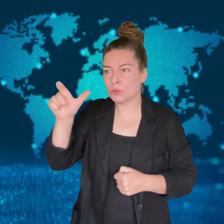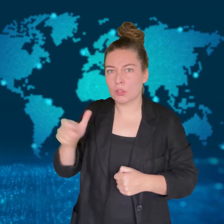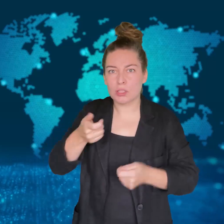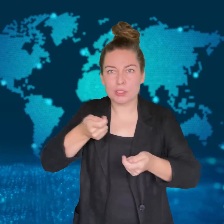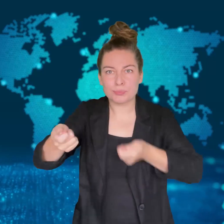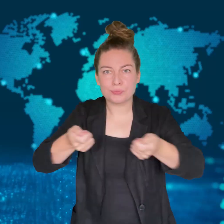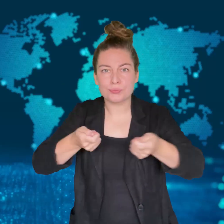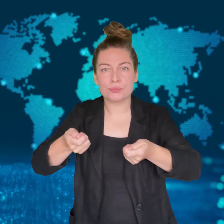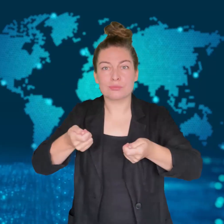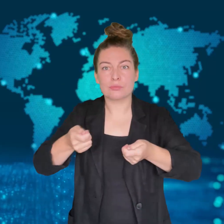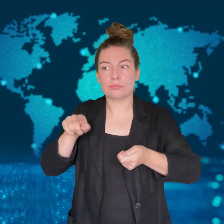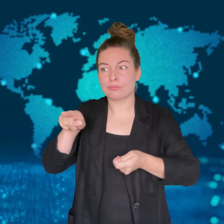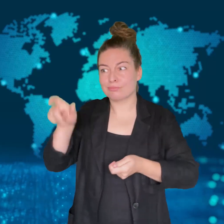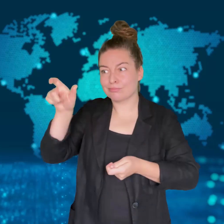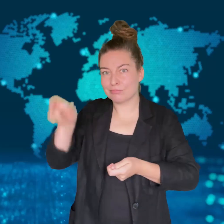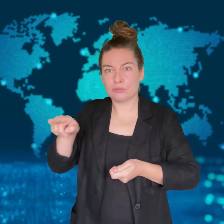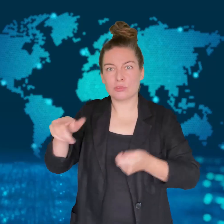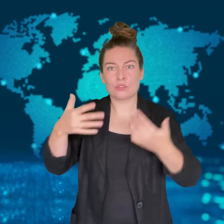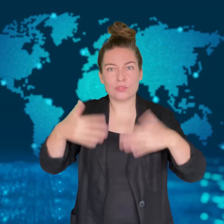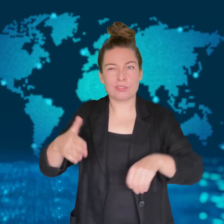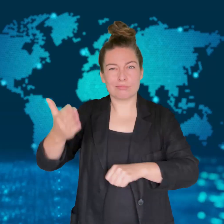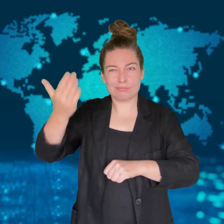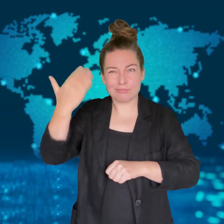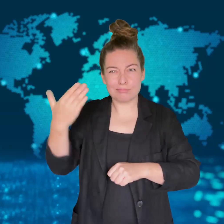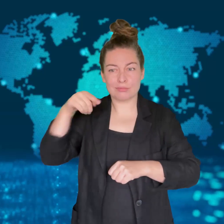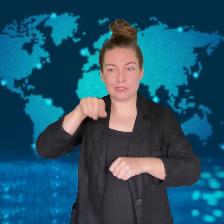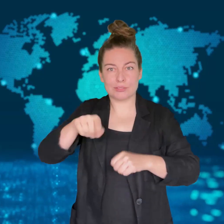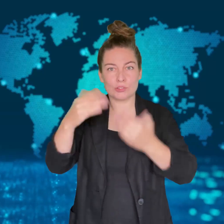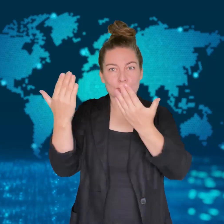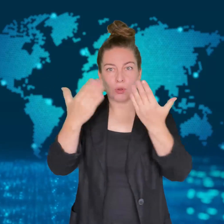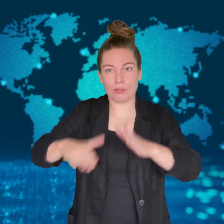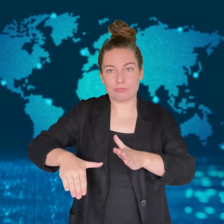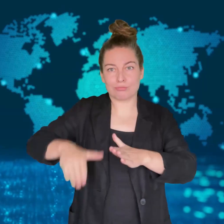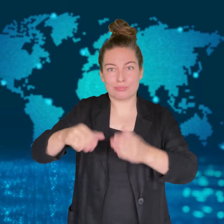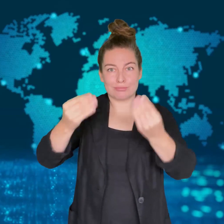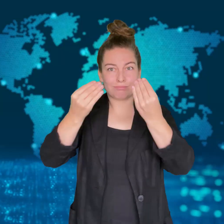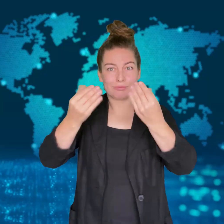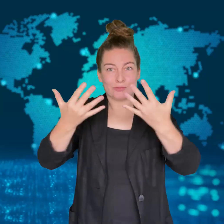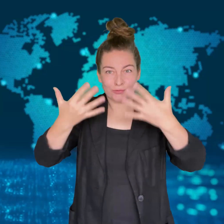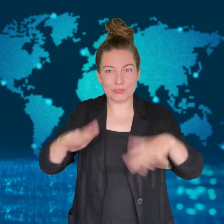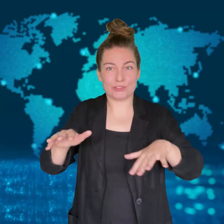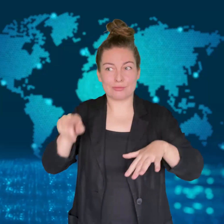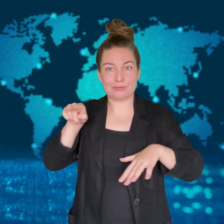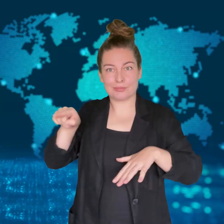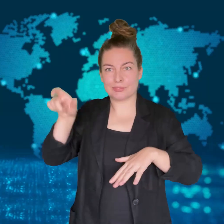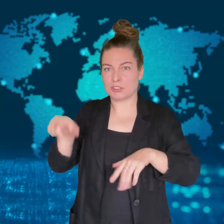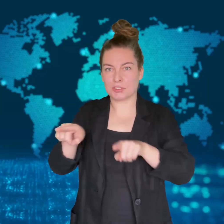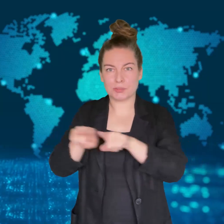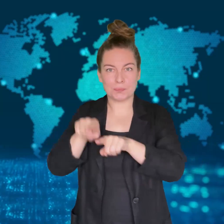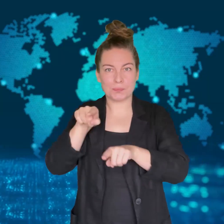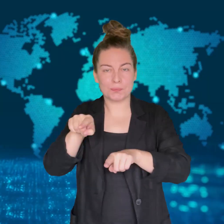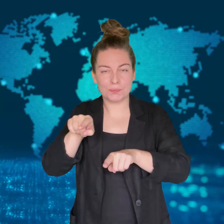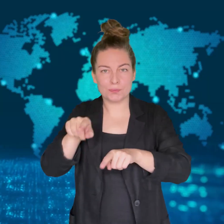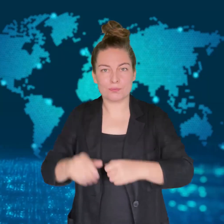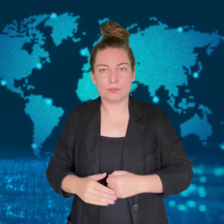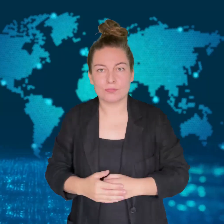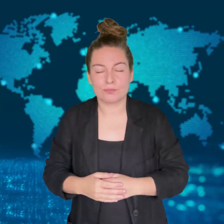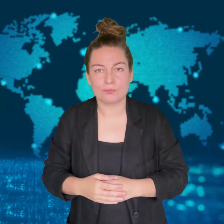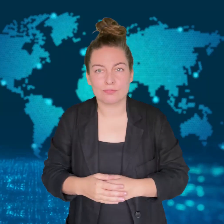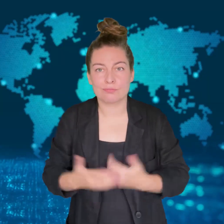and several people are in custody.